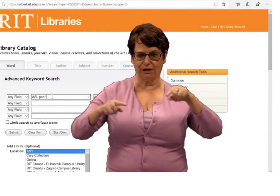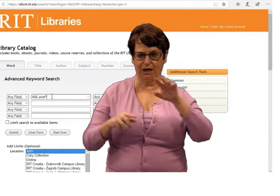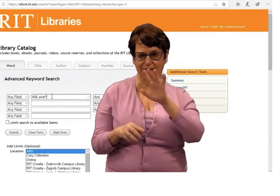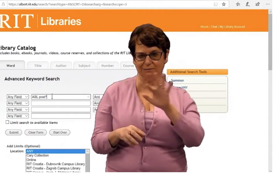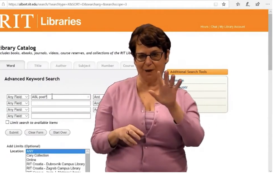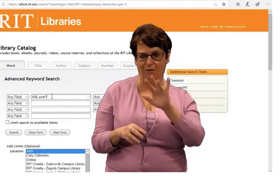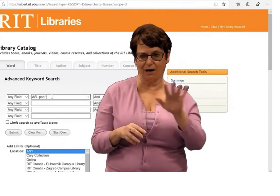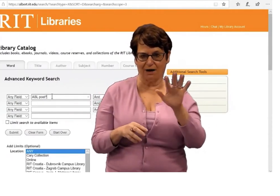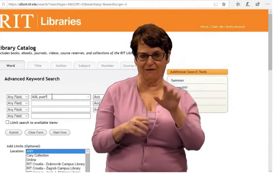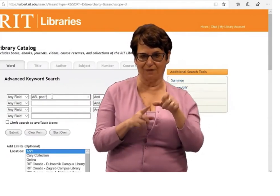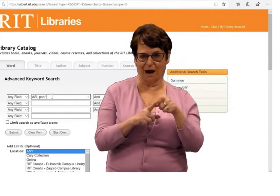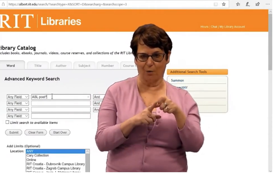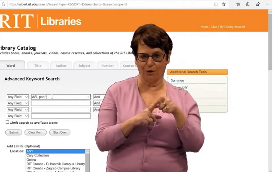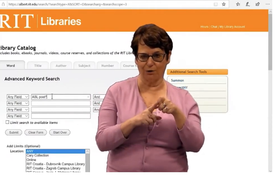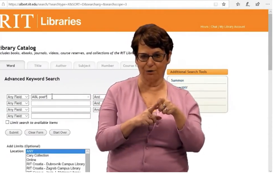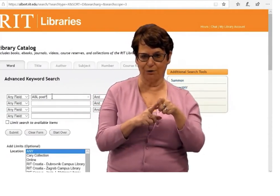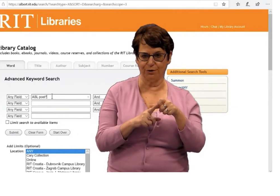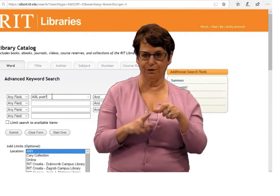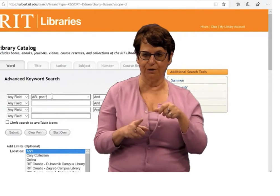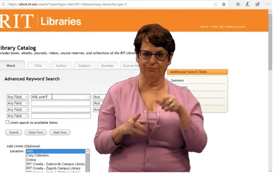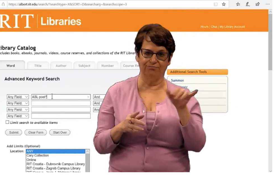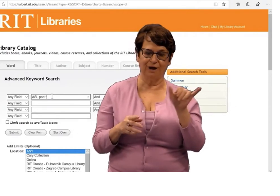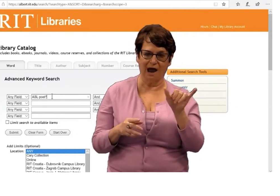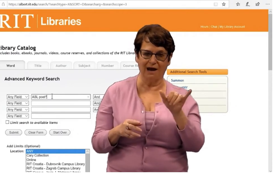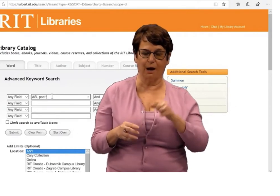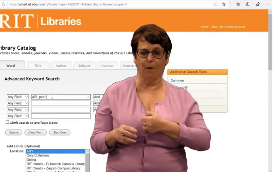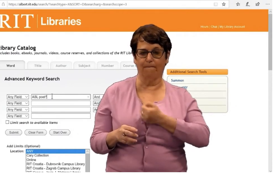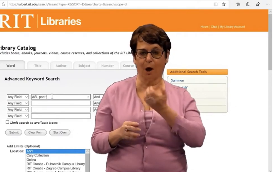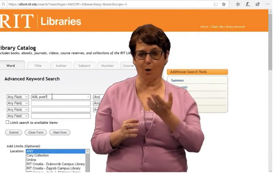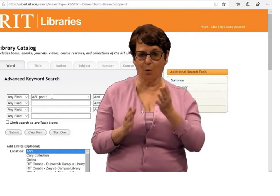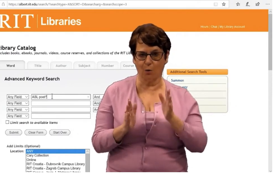I want to find variations in the spelling of that word,